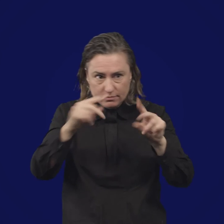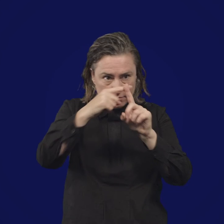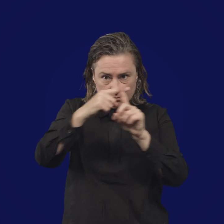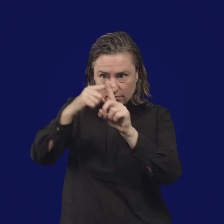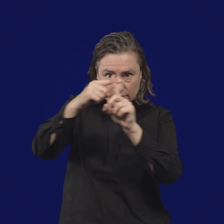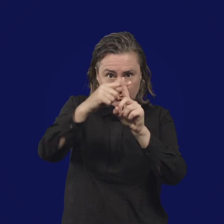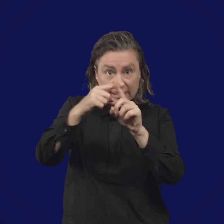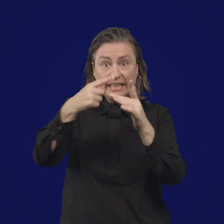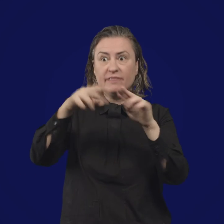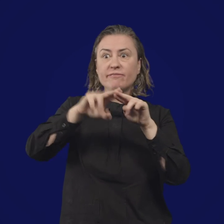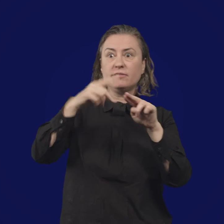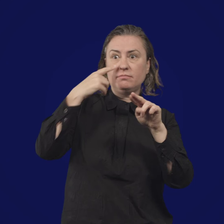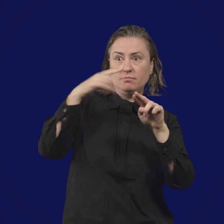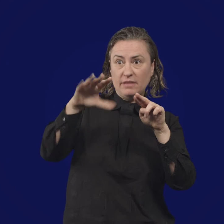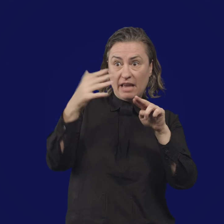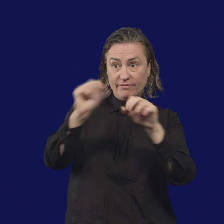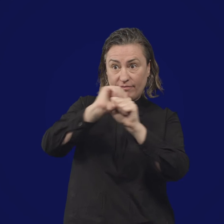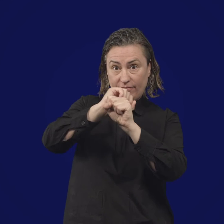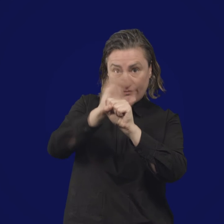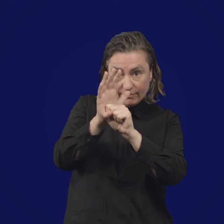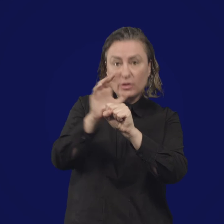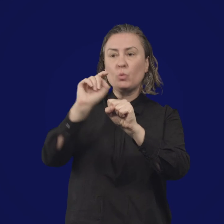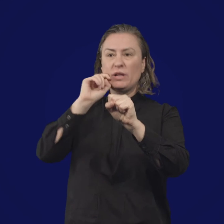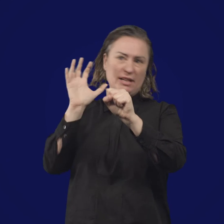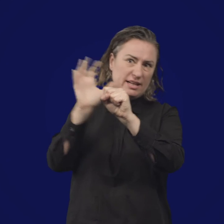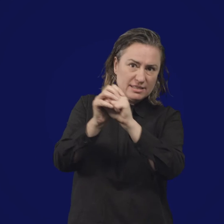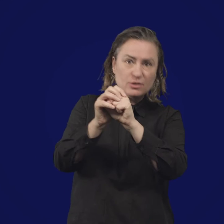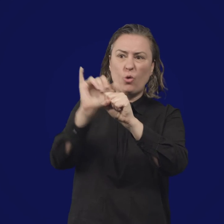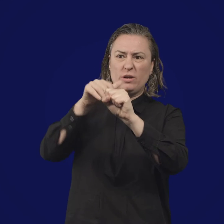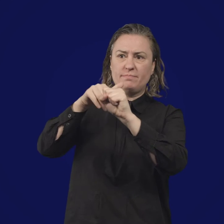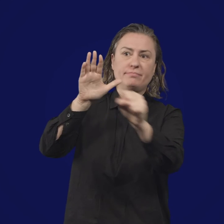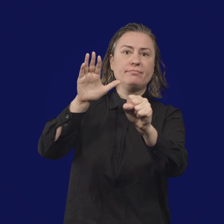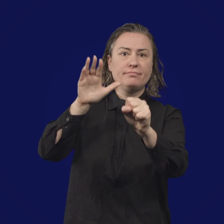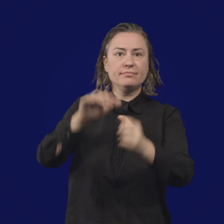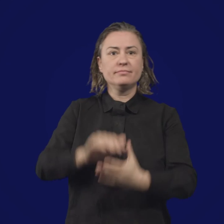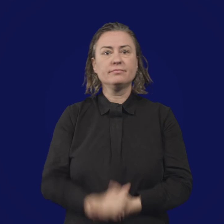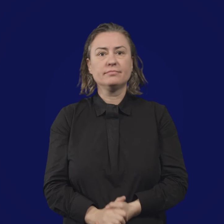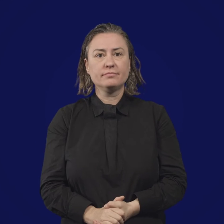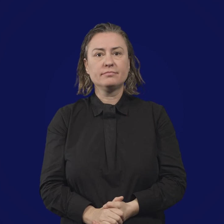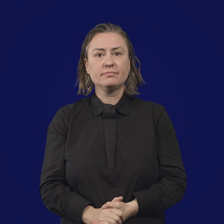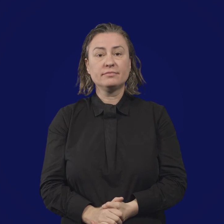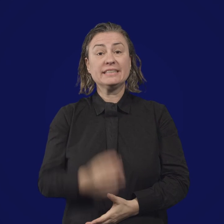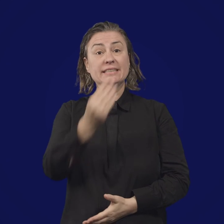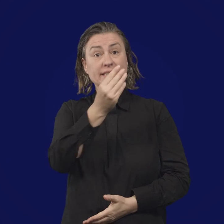Because COVID-19 vaccines are new, research is still being done to determine how long it will take to build immunity to the disease.